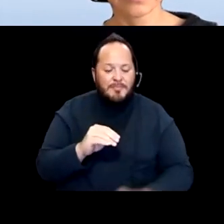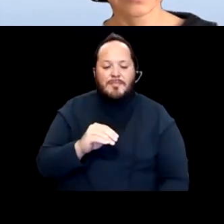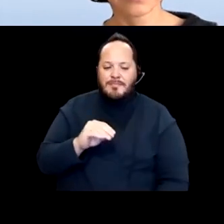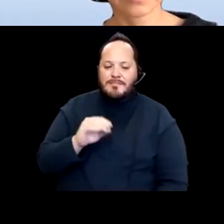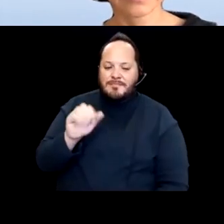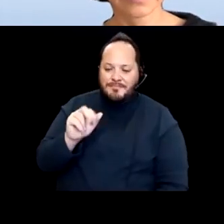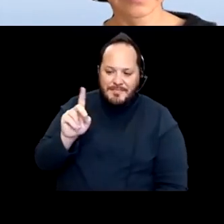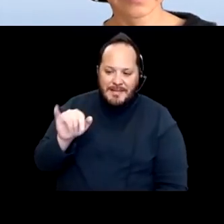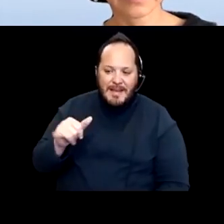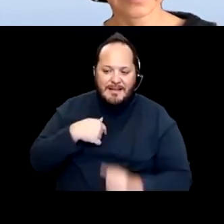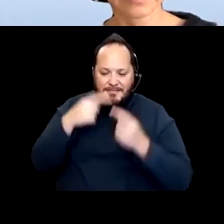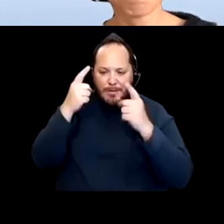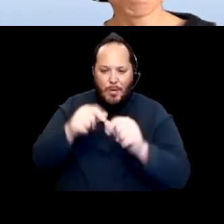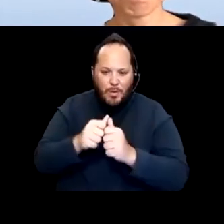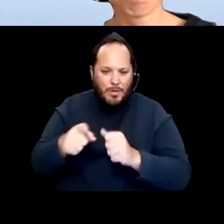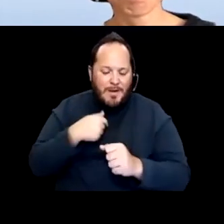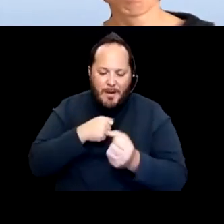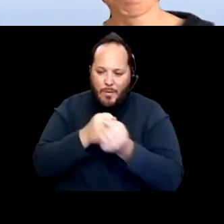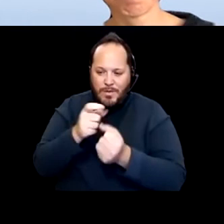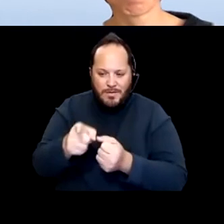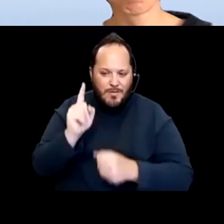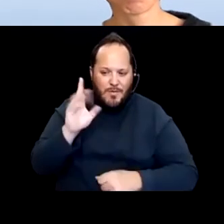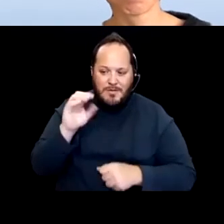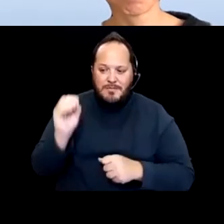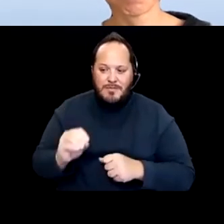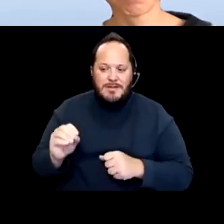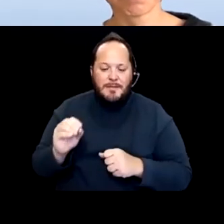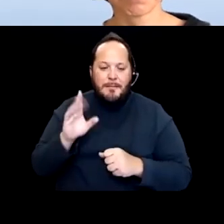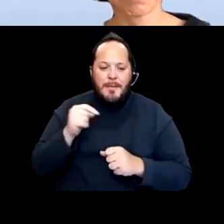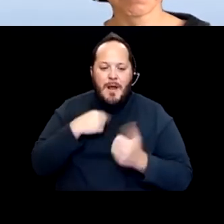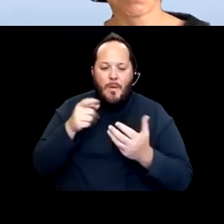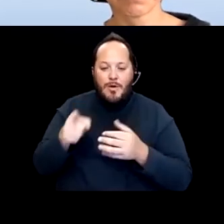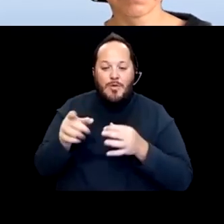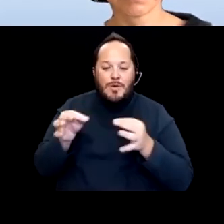Yeah I'm with you 100%. But I want you to explain 'cause I know we're so deep